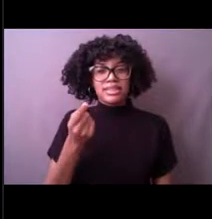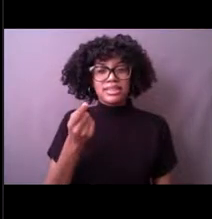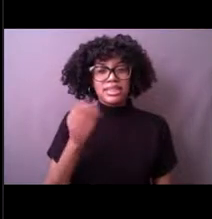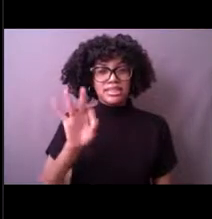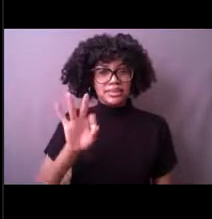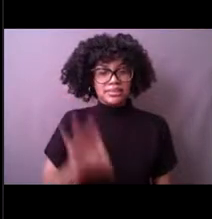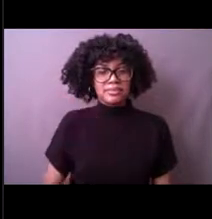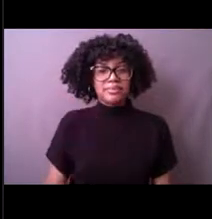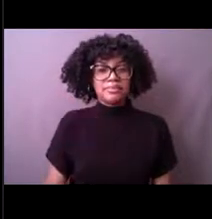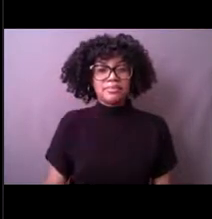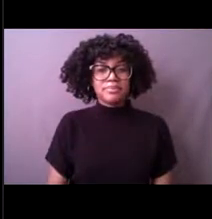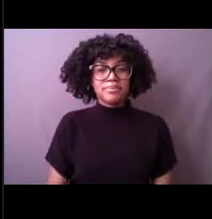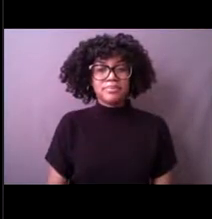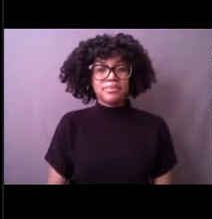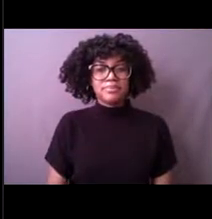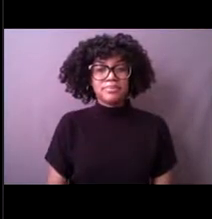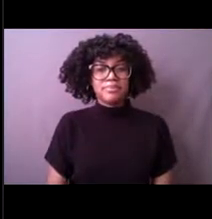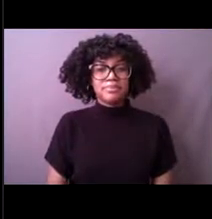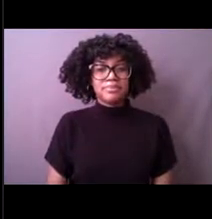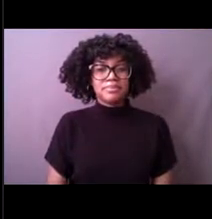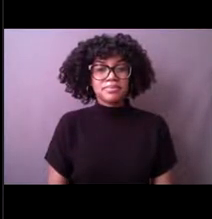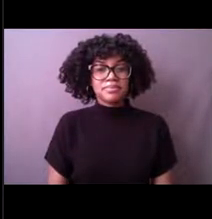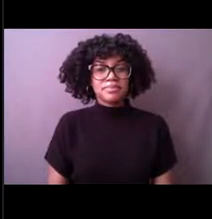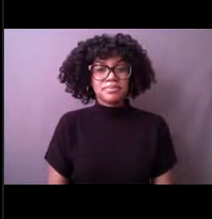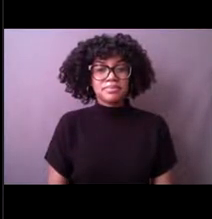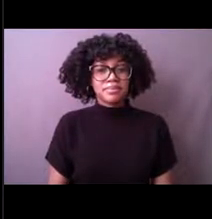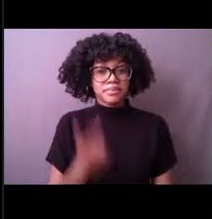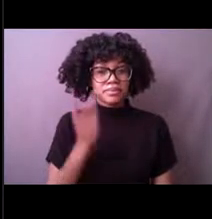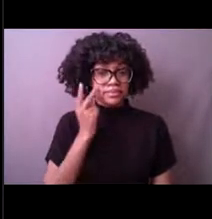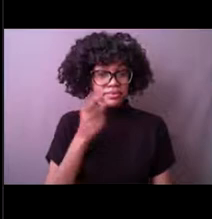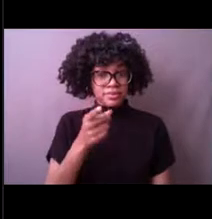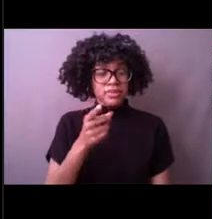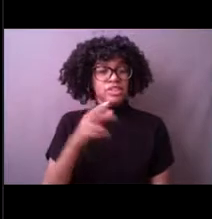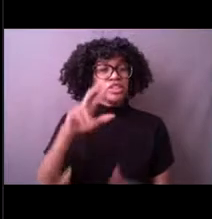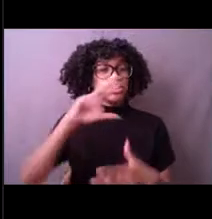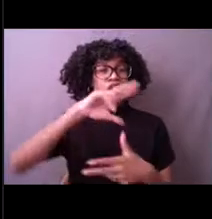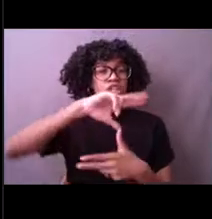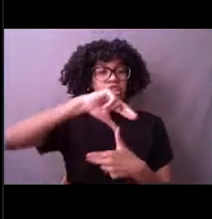So here we have an image of Hurricane Dorian on the left.